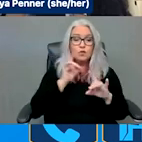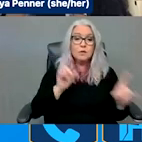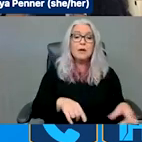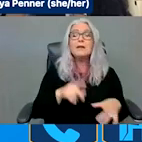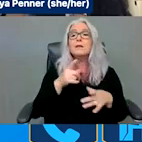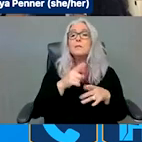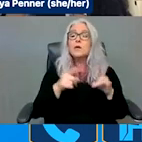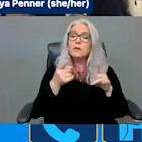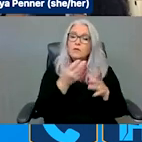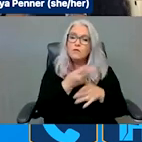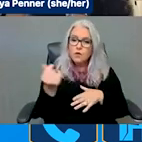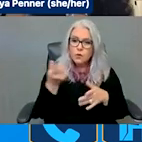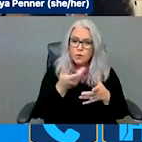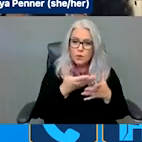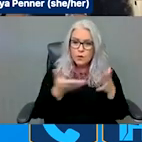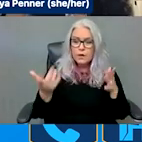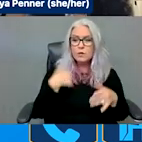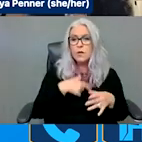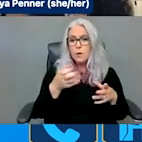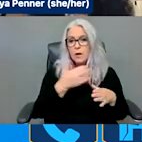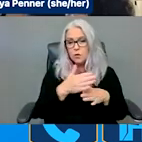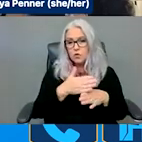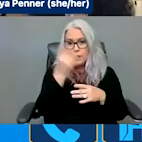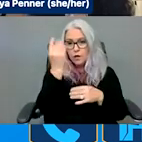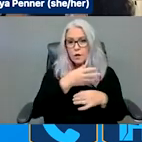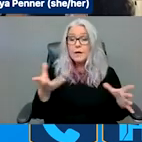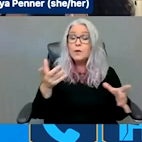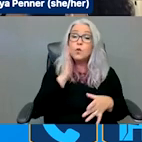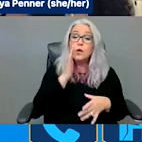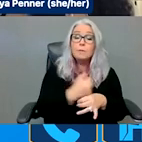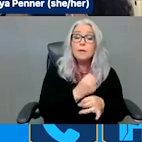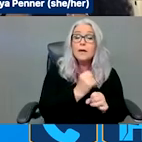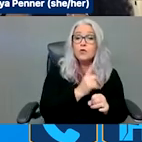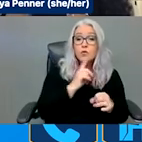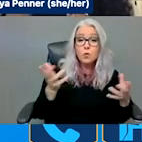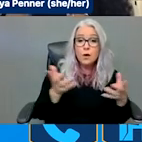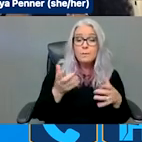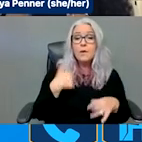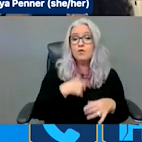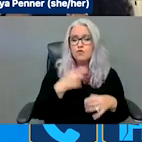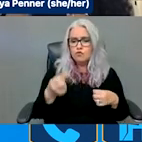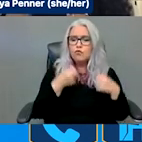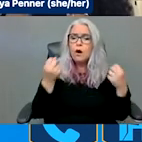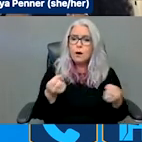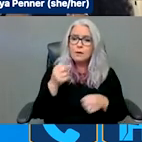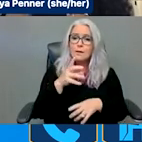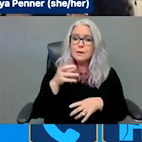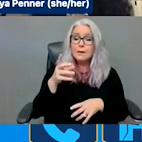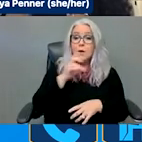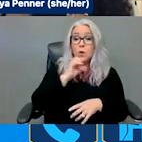READDI for Disaster Act would ensure a strong disability and older adult voice throughout all phases of disasters.